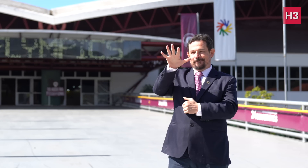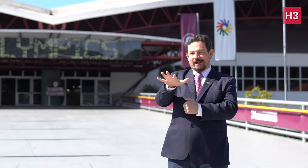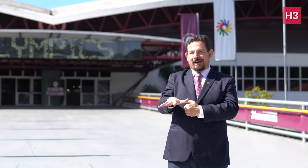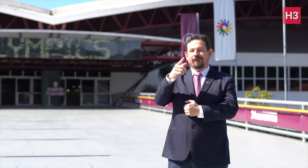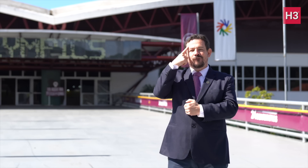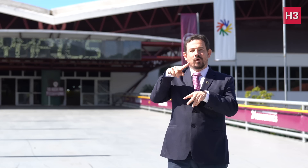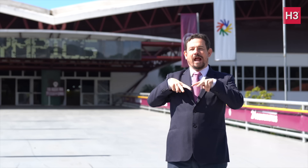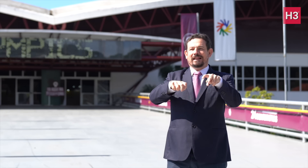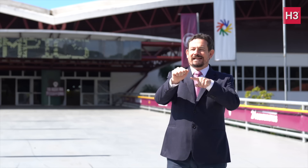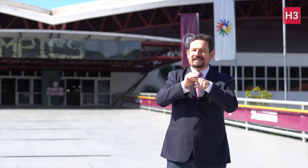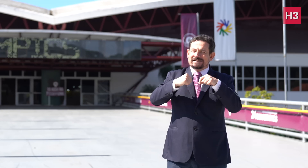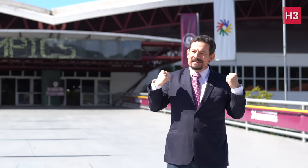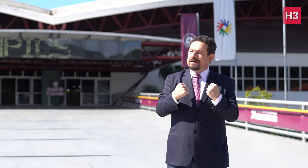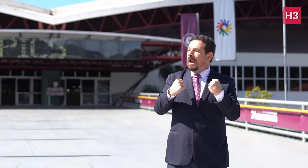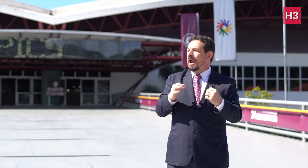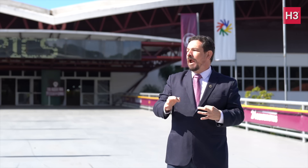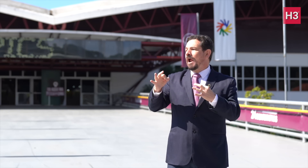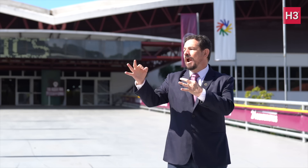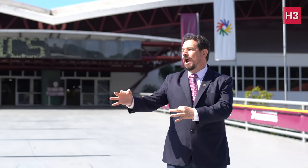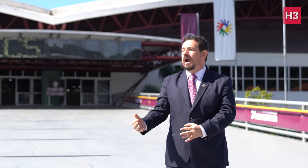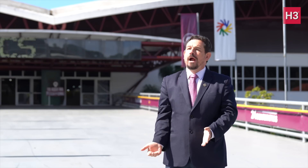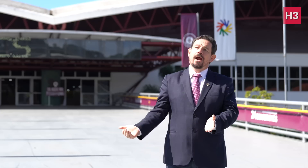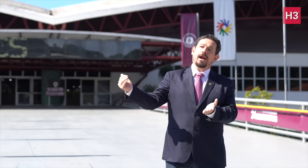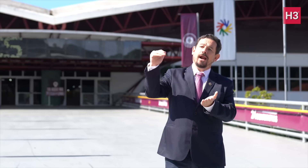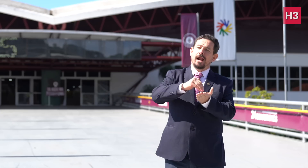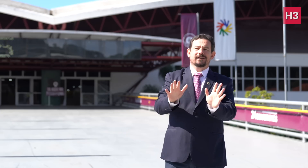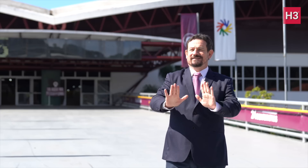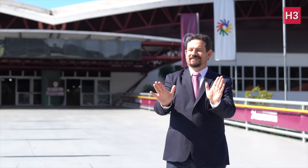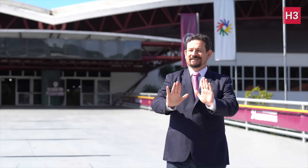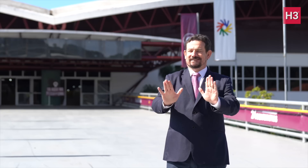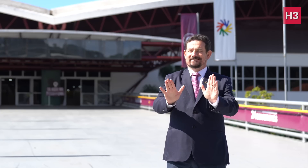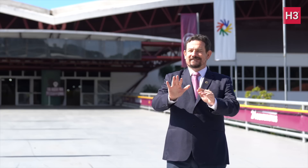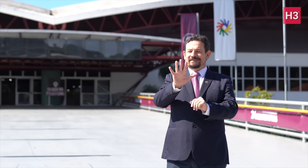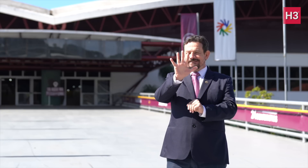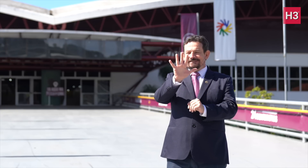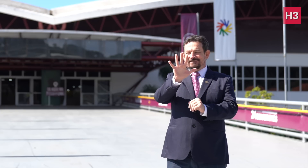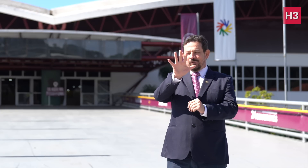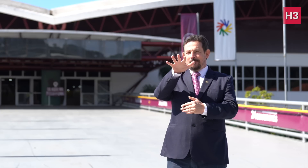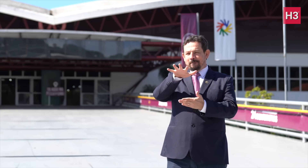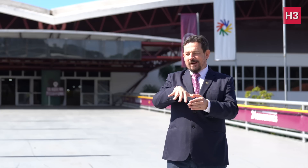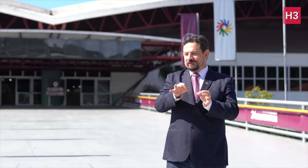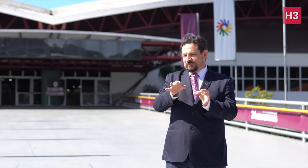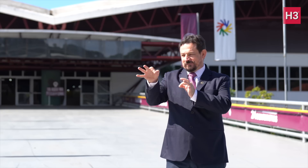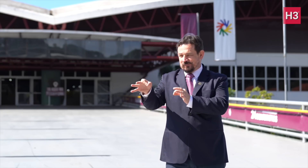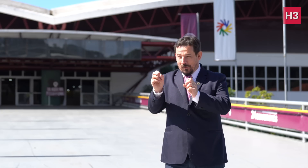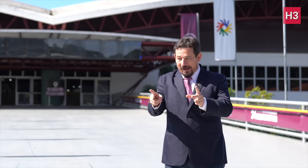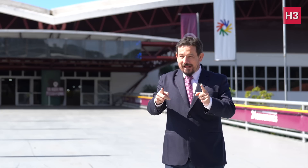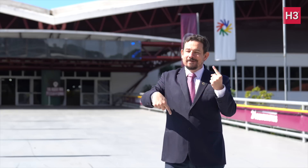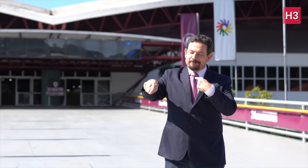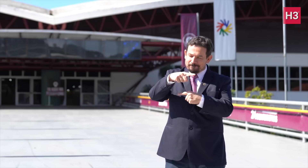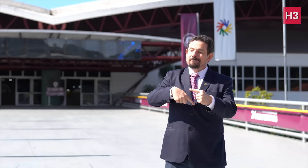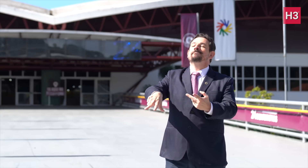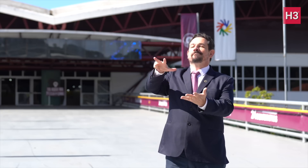the athletes had been training and didn't want to wait any longer.